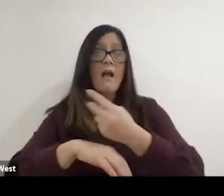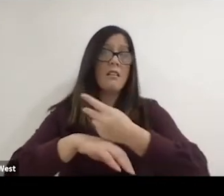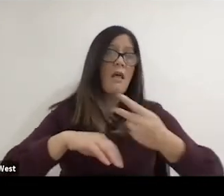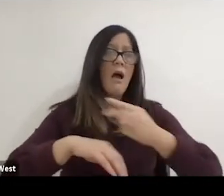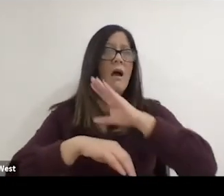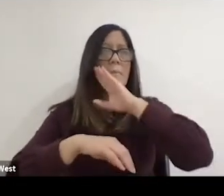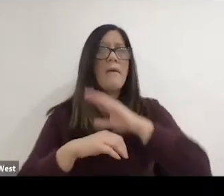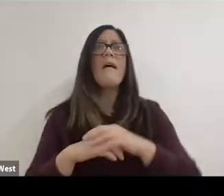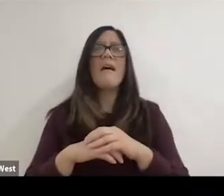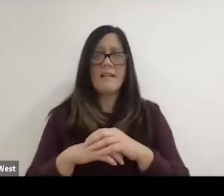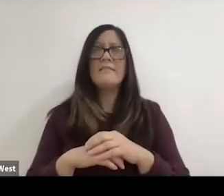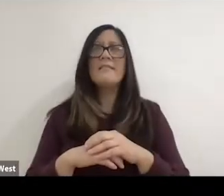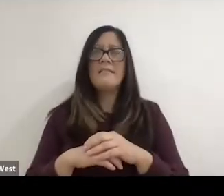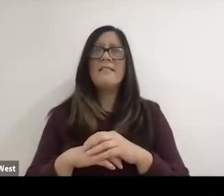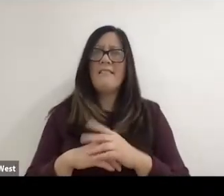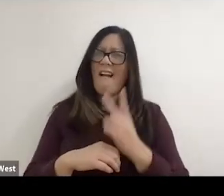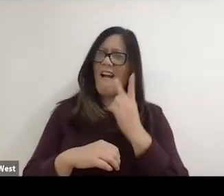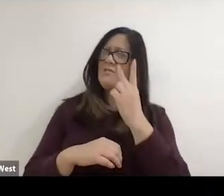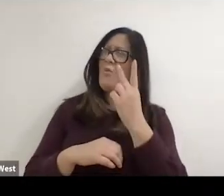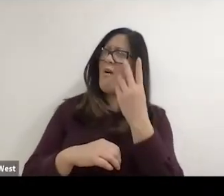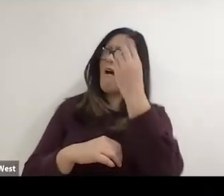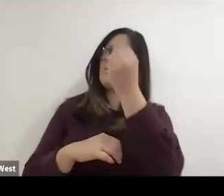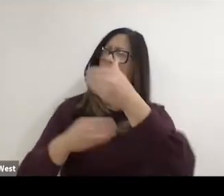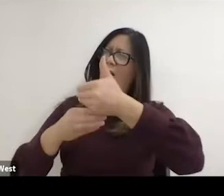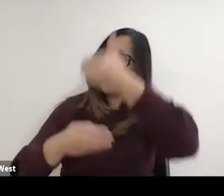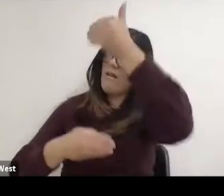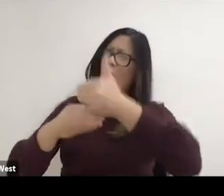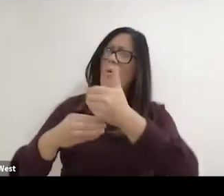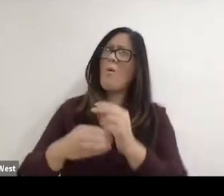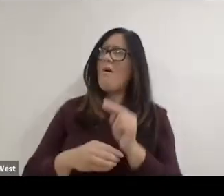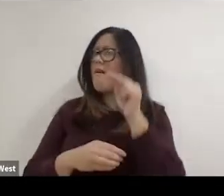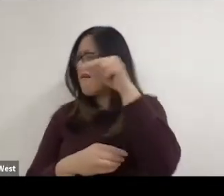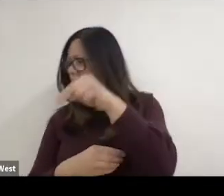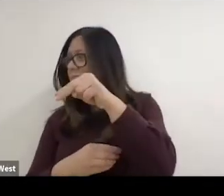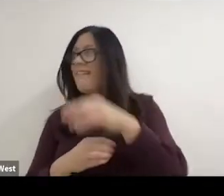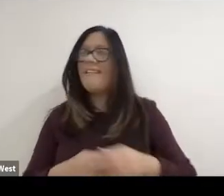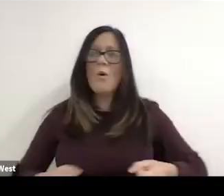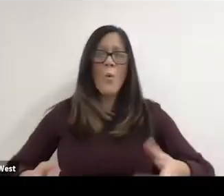in bed after the accident. Wheelchair basketball being played outdoors in front of the window,